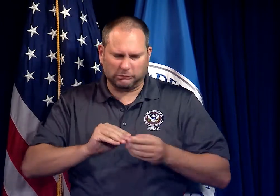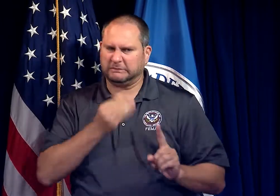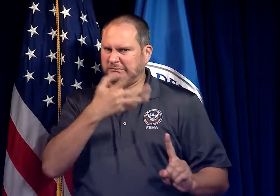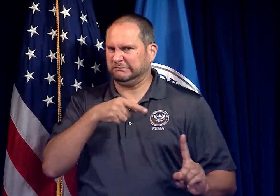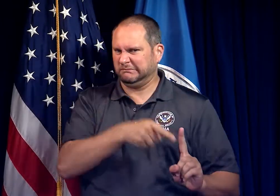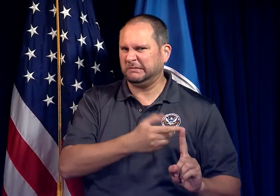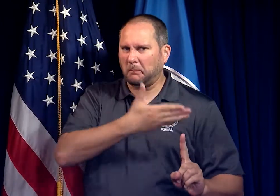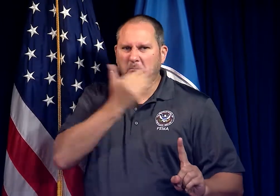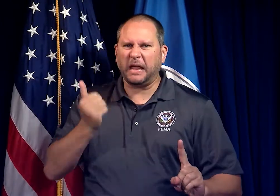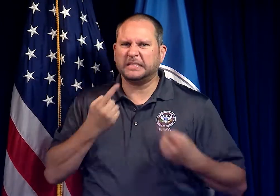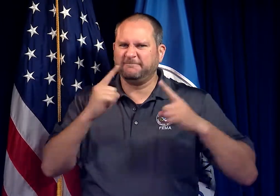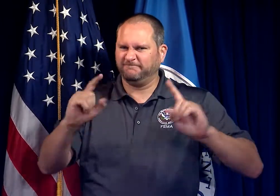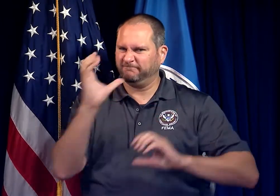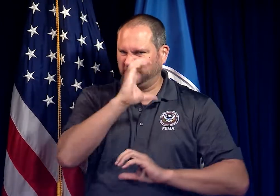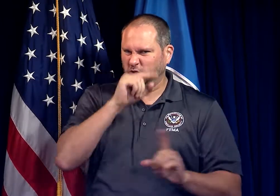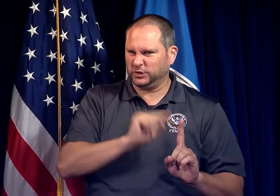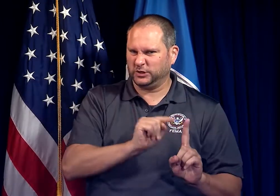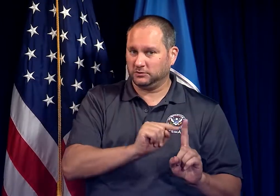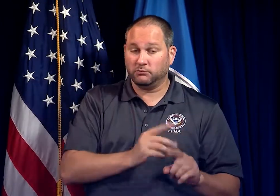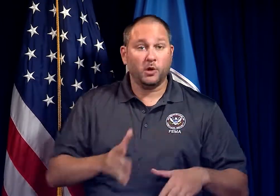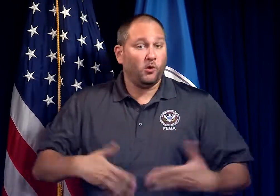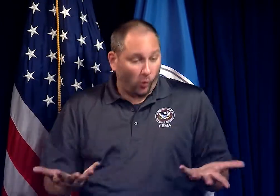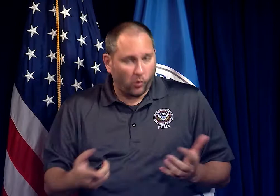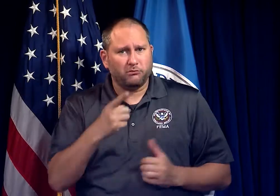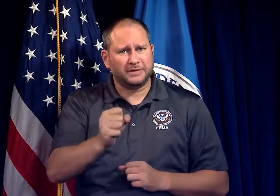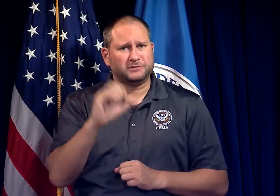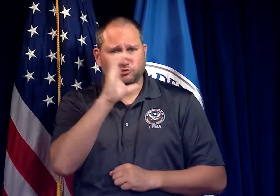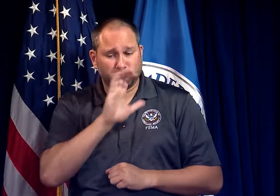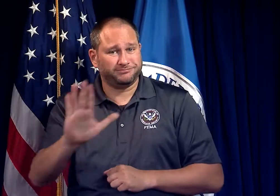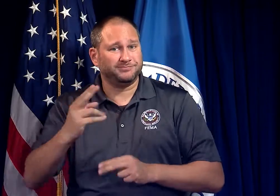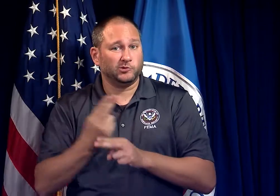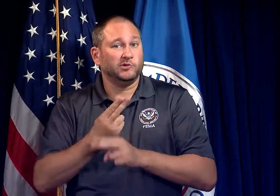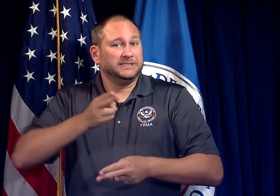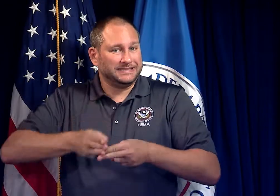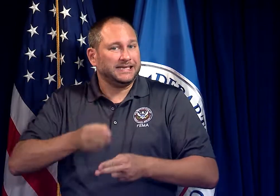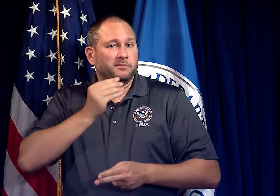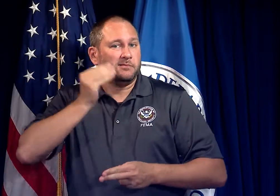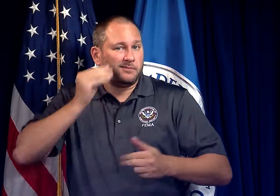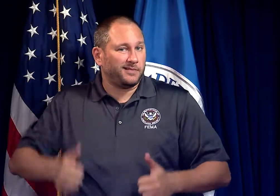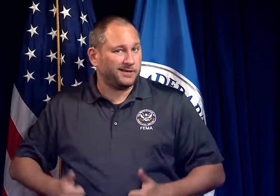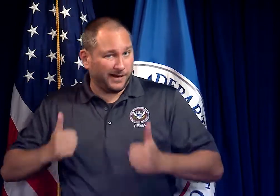(this is the best way to search for someone), or you can search by using a name and home address.